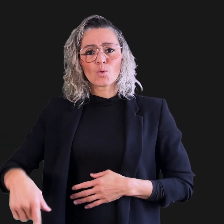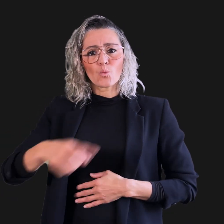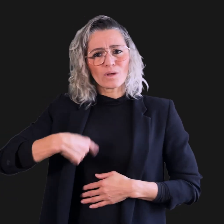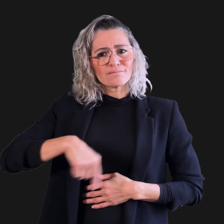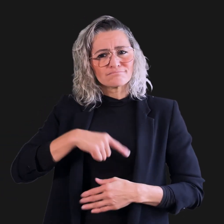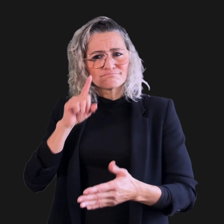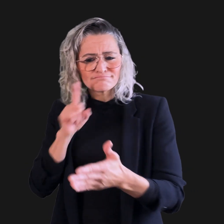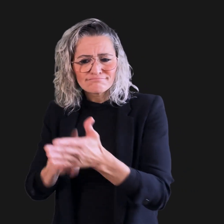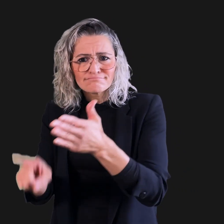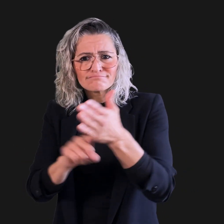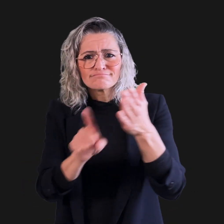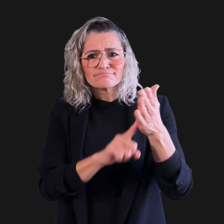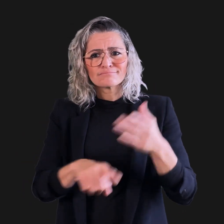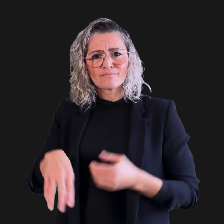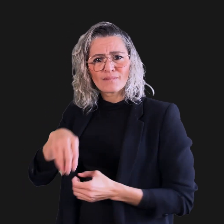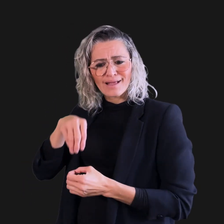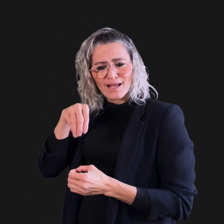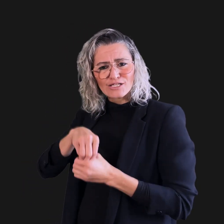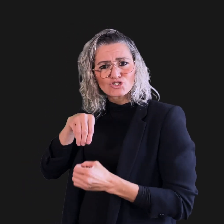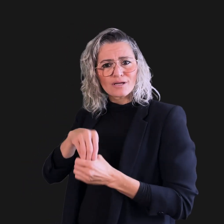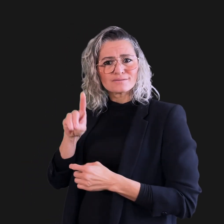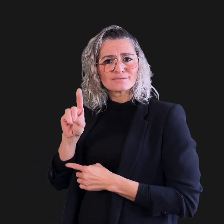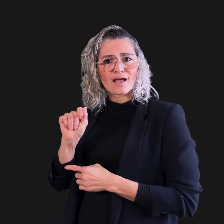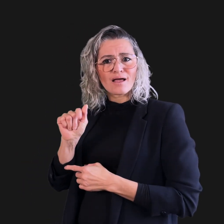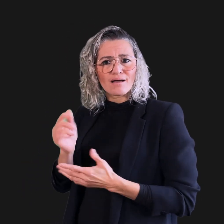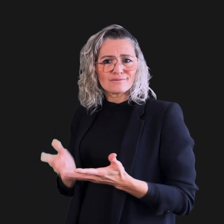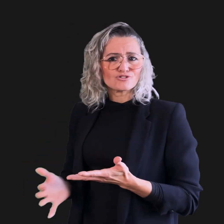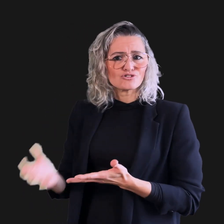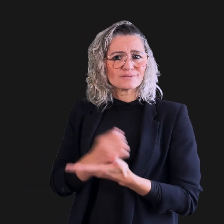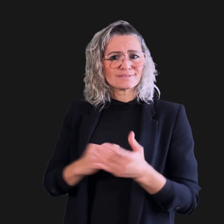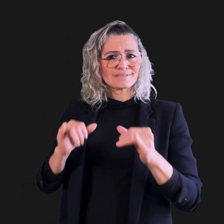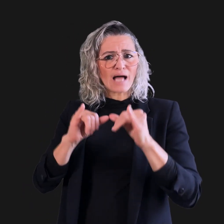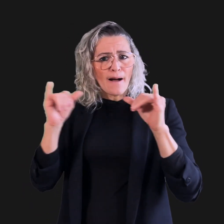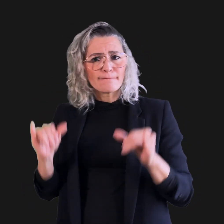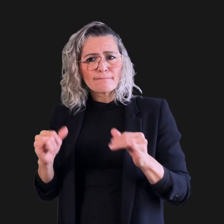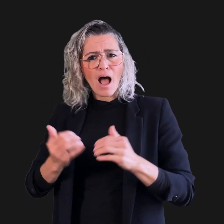• We are exploring ways to build an internal data collection system